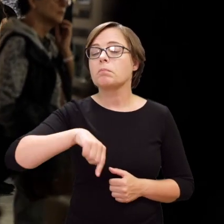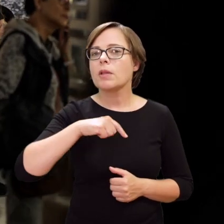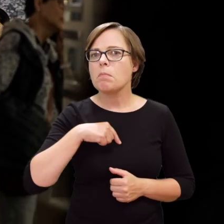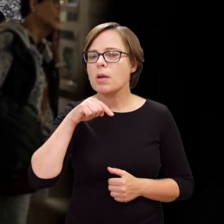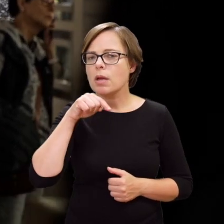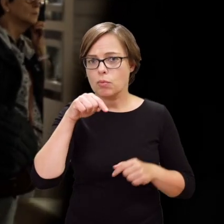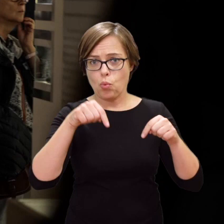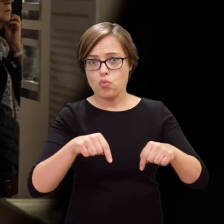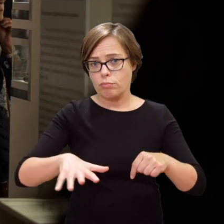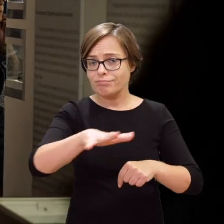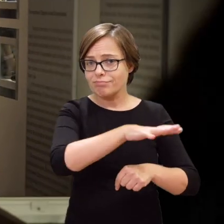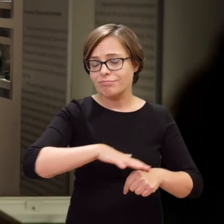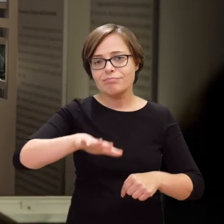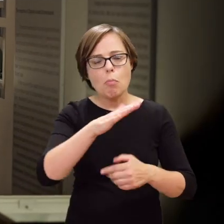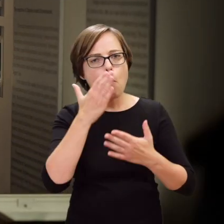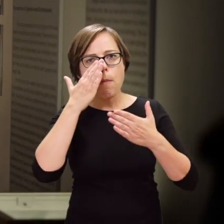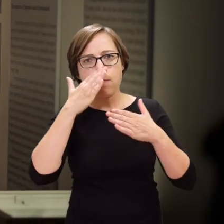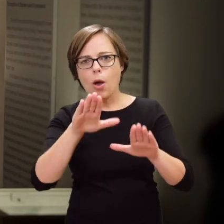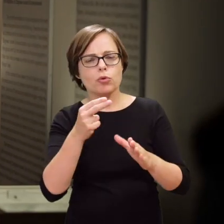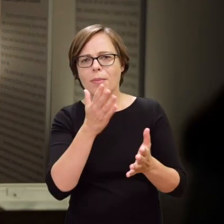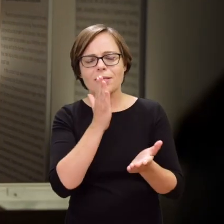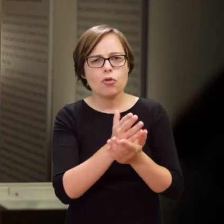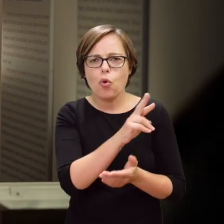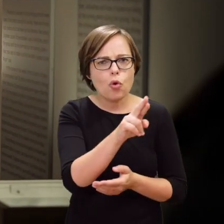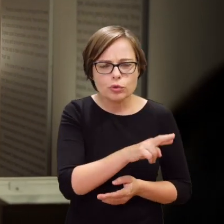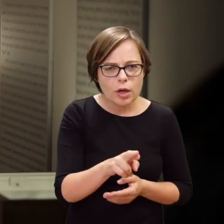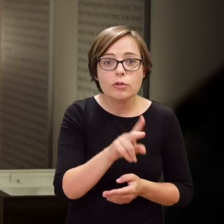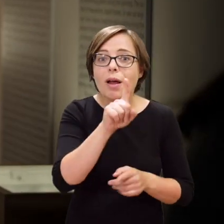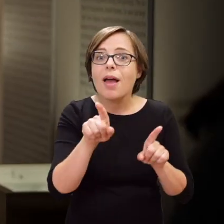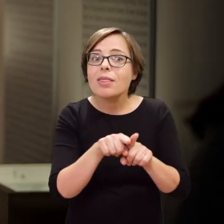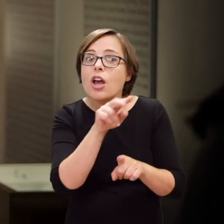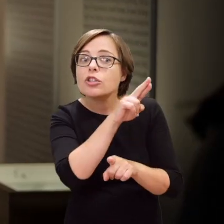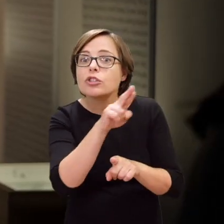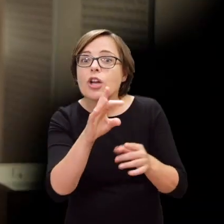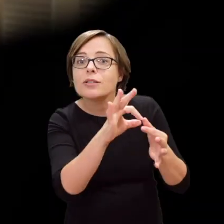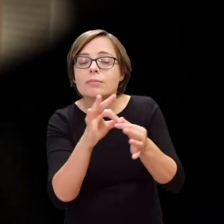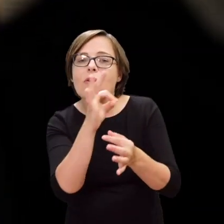In this section, we show the artefacts and we tell their stories.